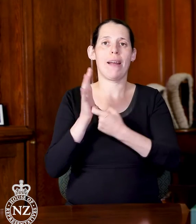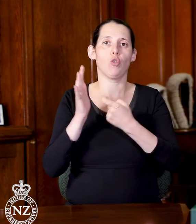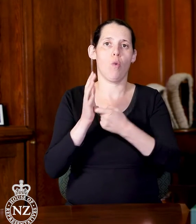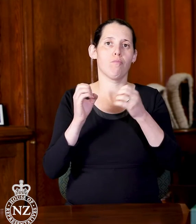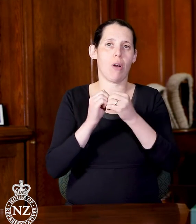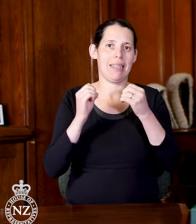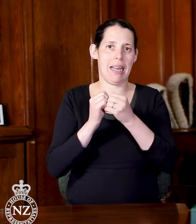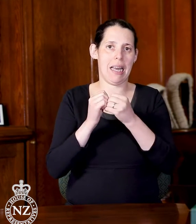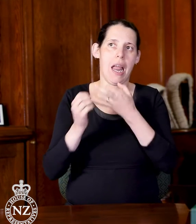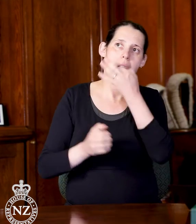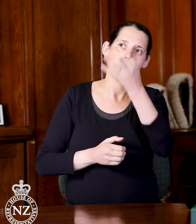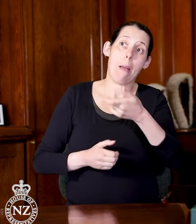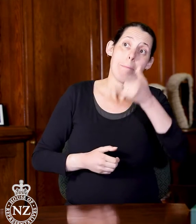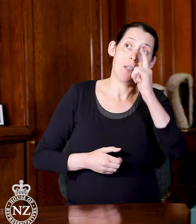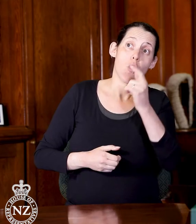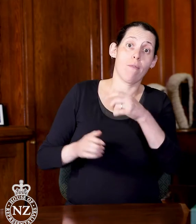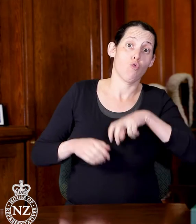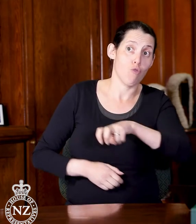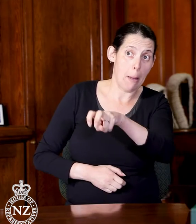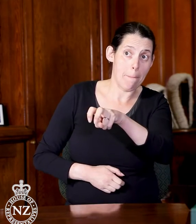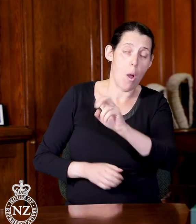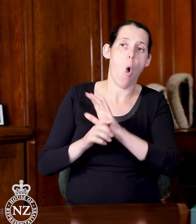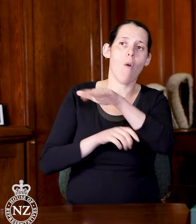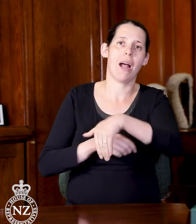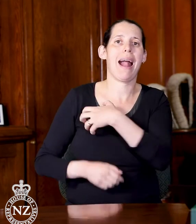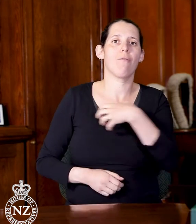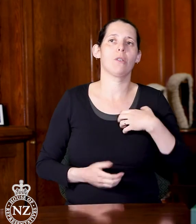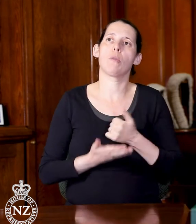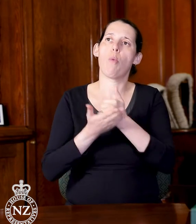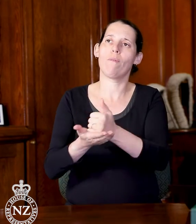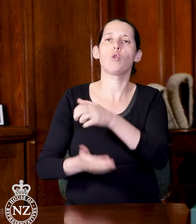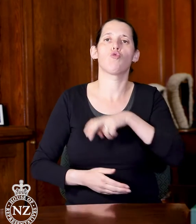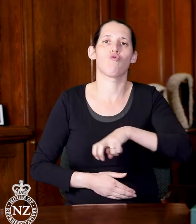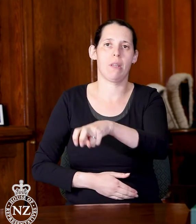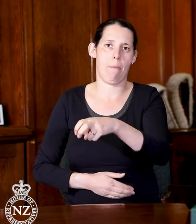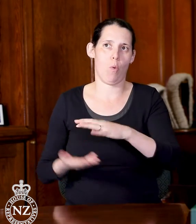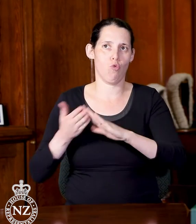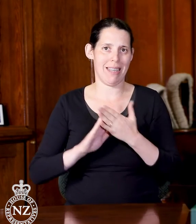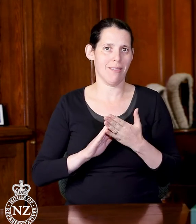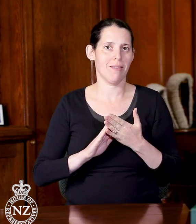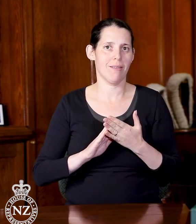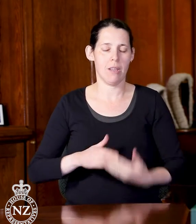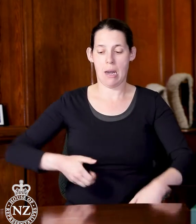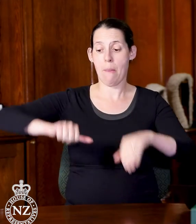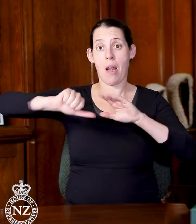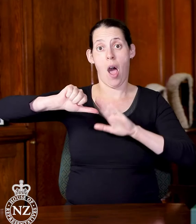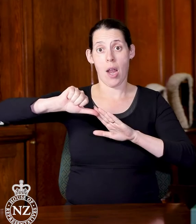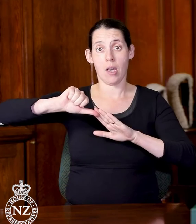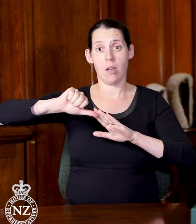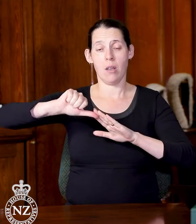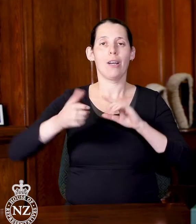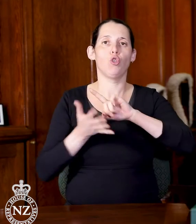about Government support for tourism communities. Question number 9, Jan Logie to the Minister for